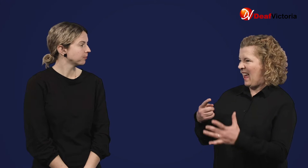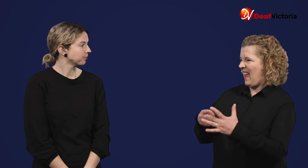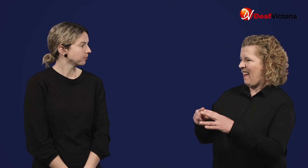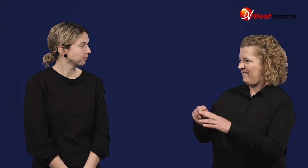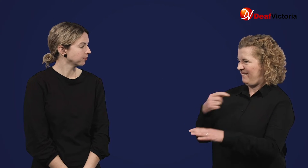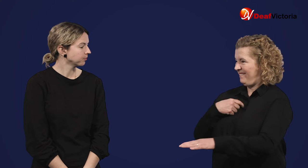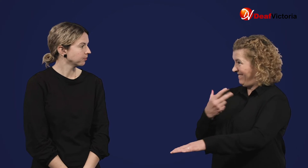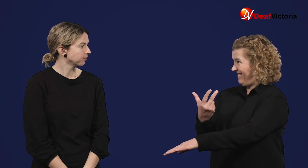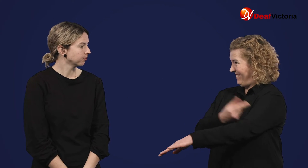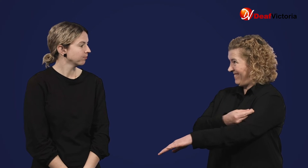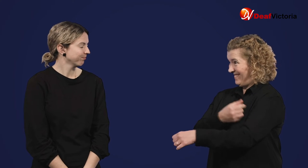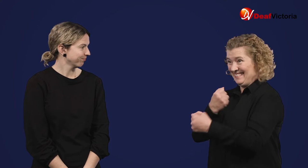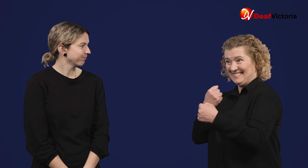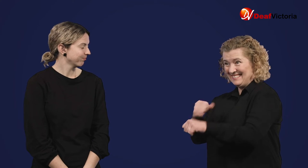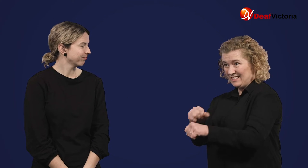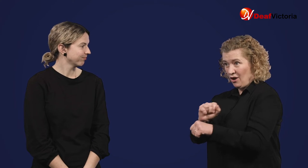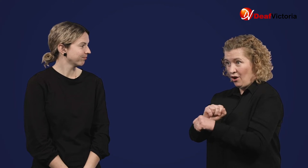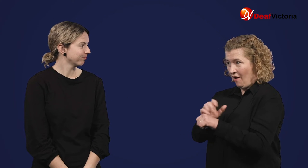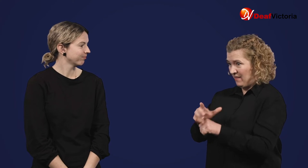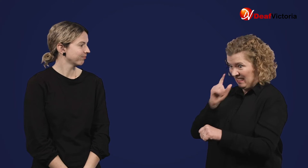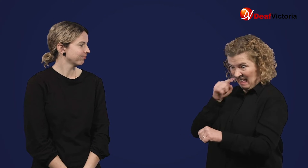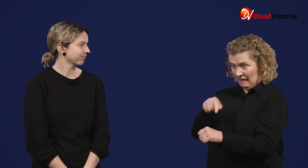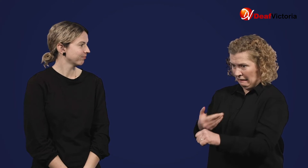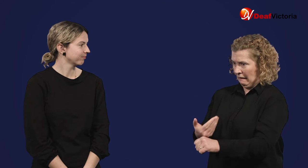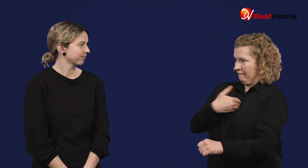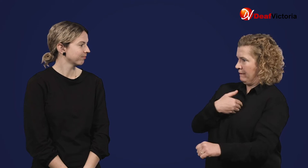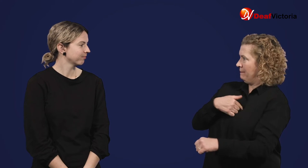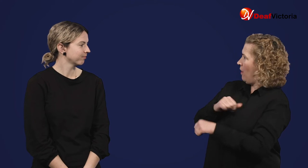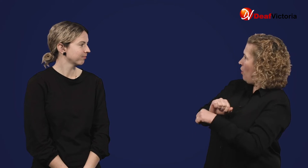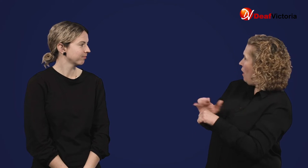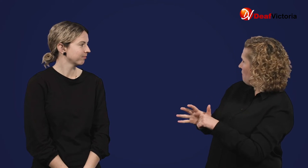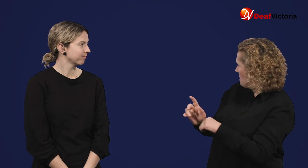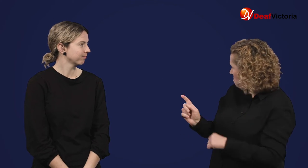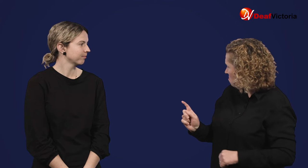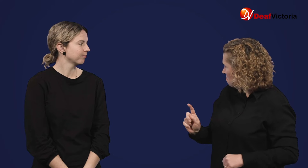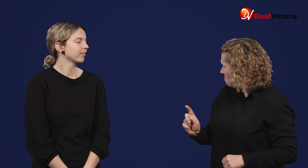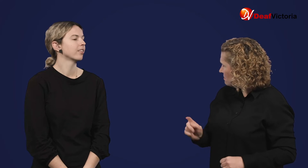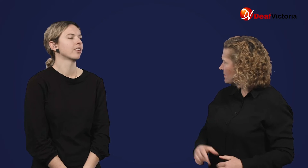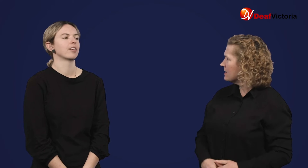So, does that mean the vaccine can give me COVID-19?